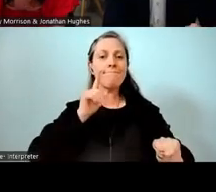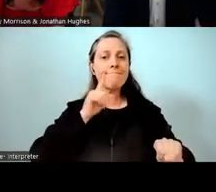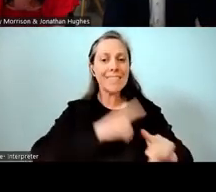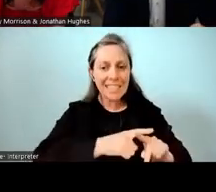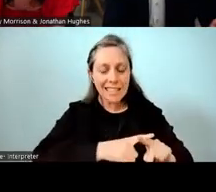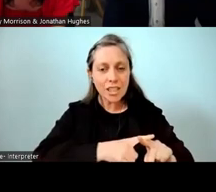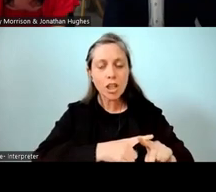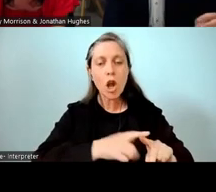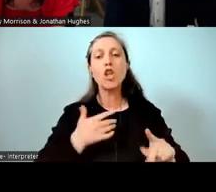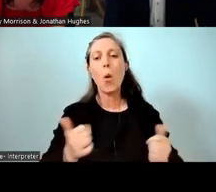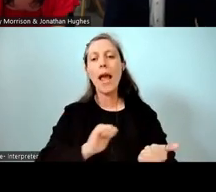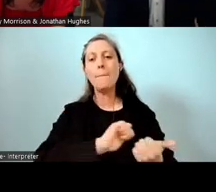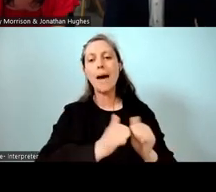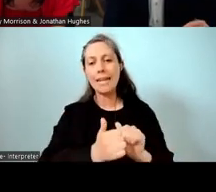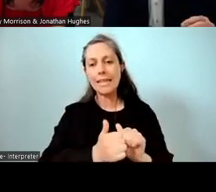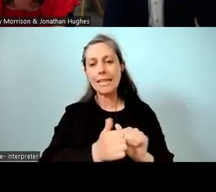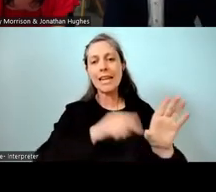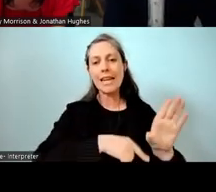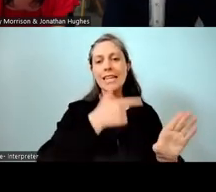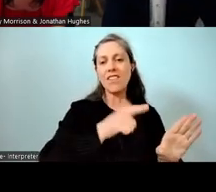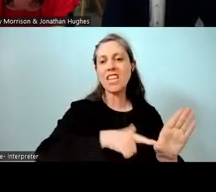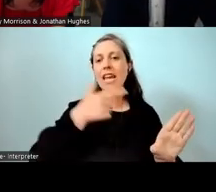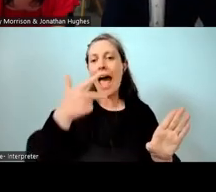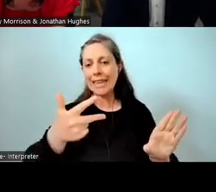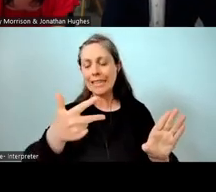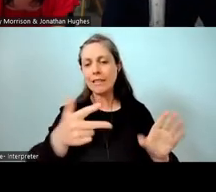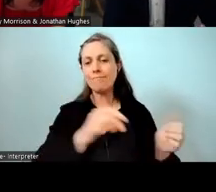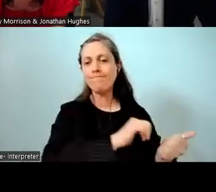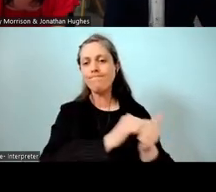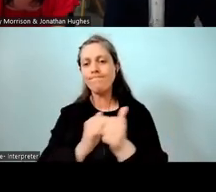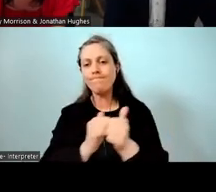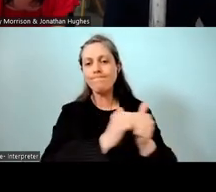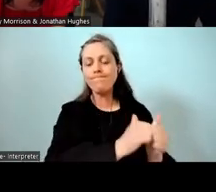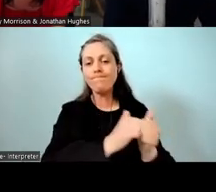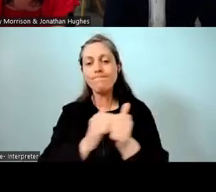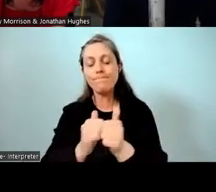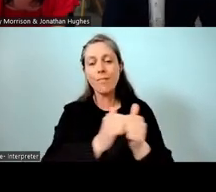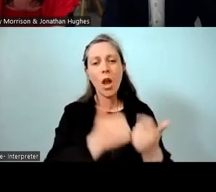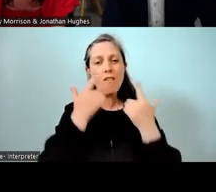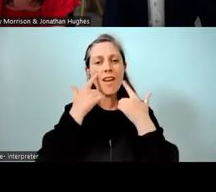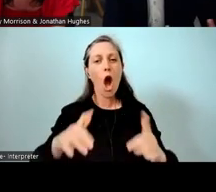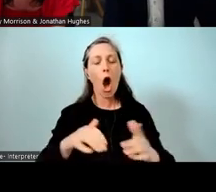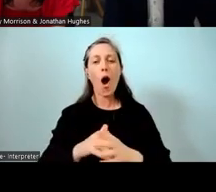was buddying year sevens and year eights together to help that transition a lot more, and finding out actually it wasn't as daunting as it was.